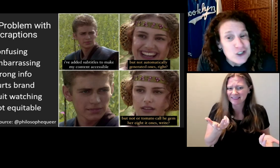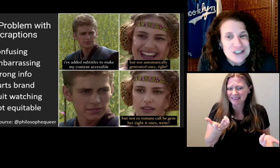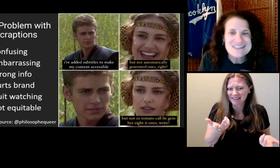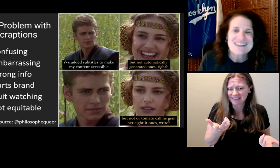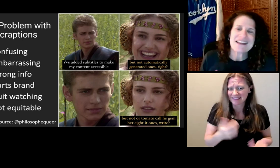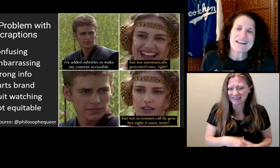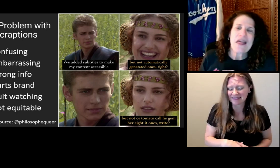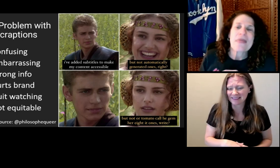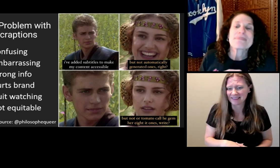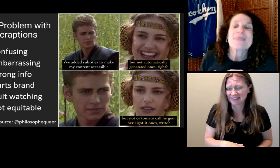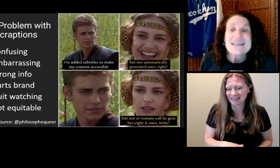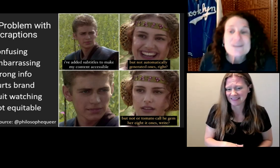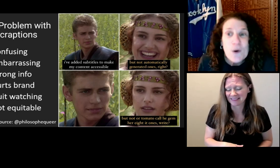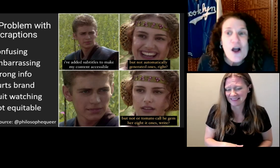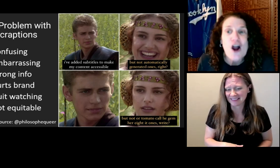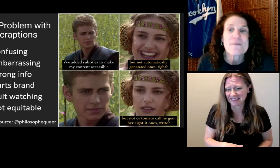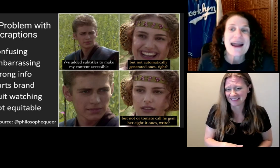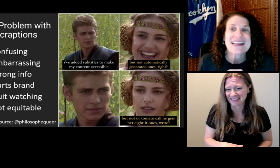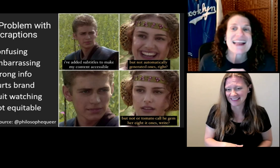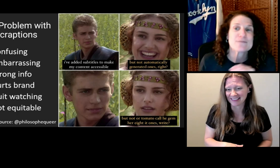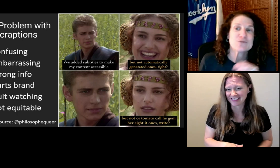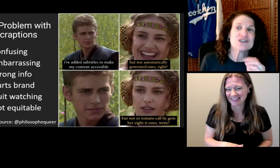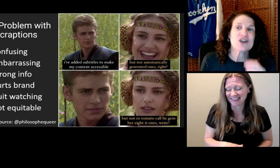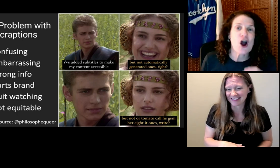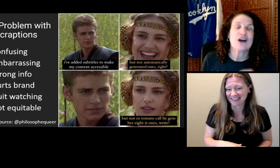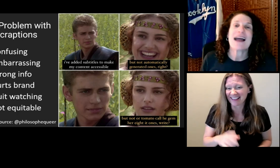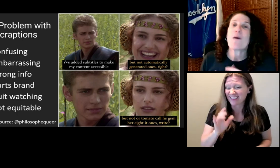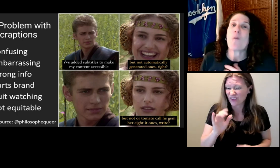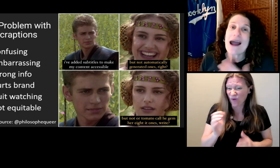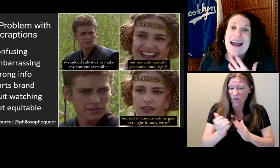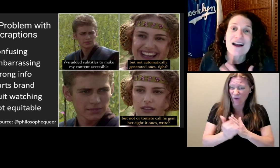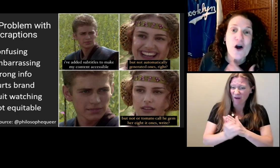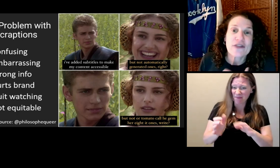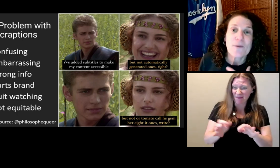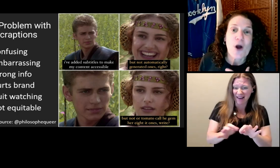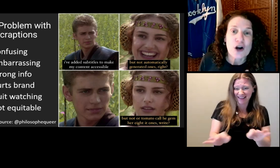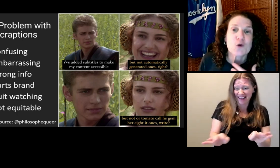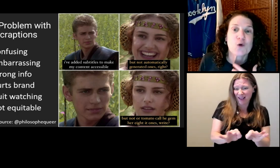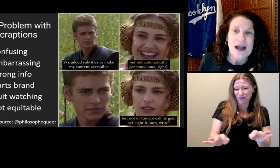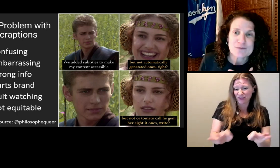That's what automatic captions are and why I call them autocraptions.